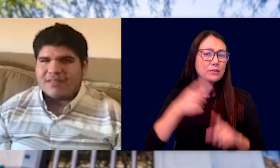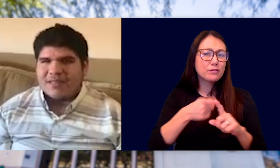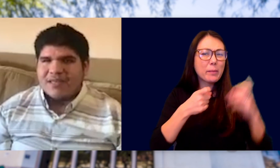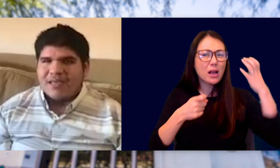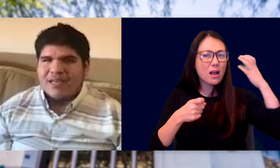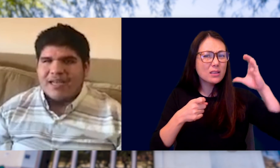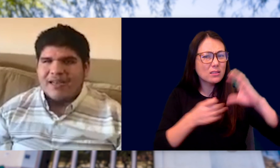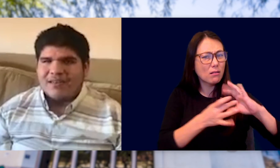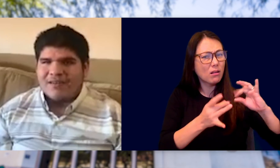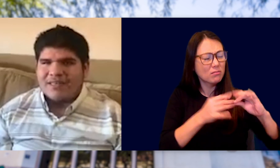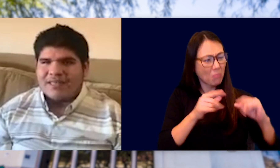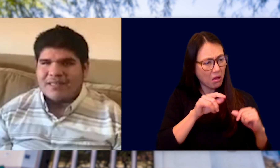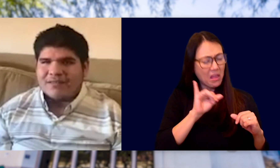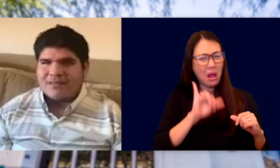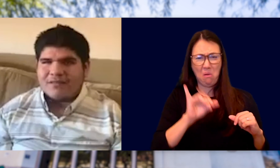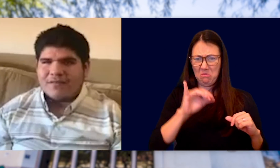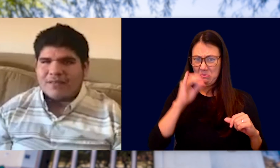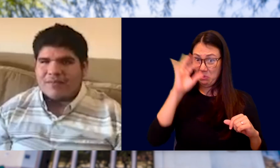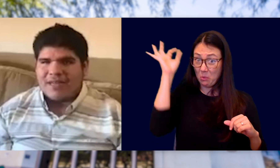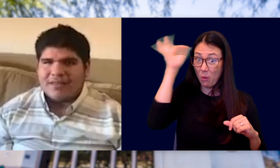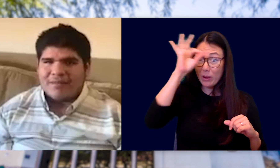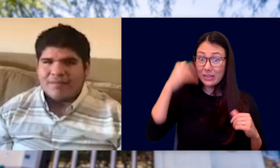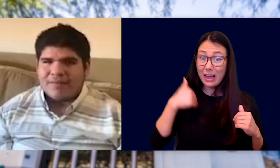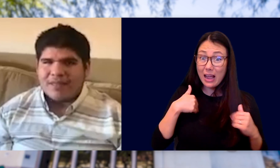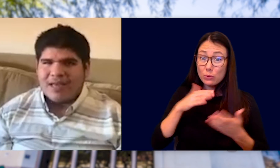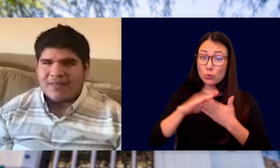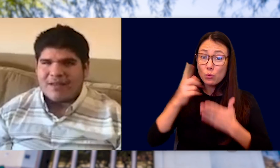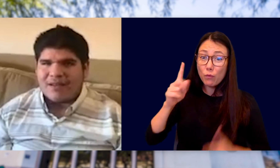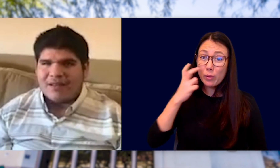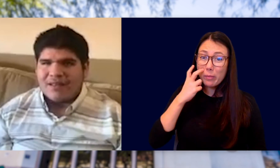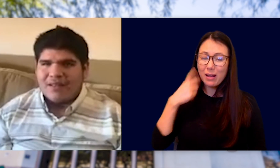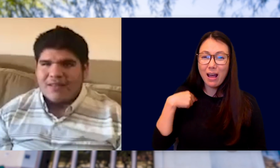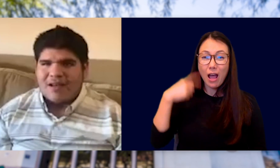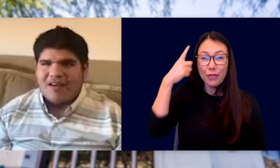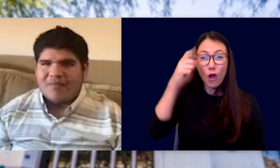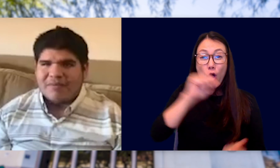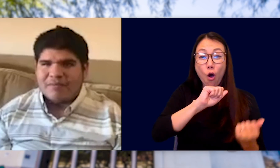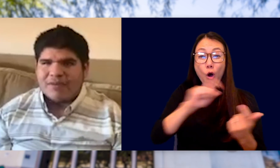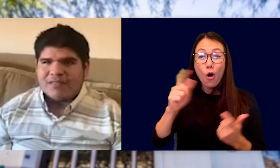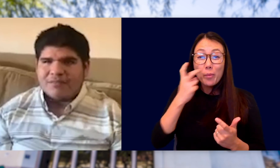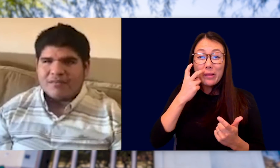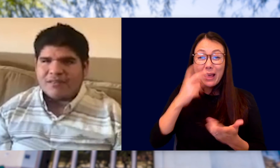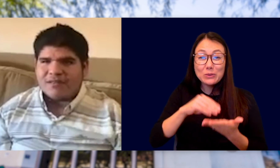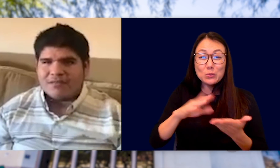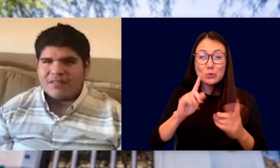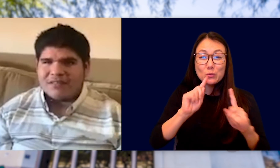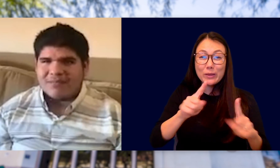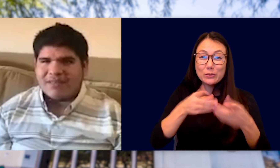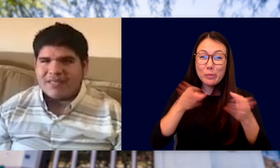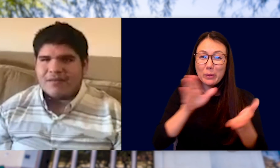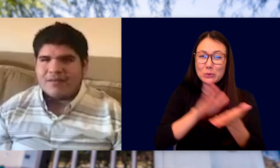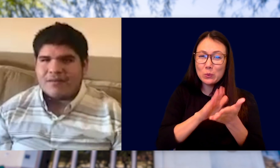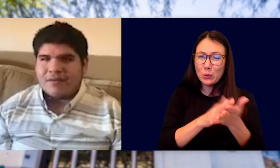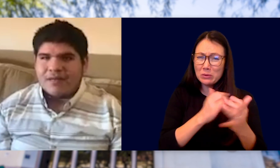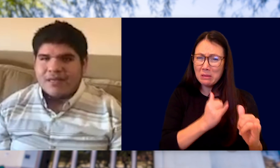AND I HAD NO IDEA THERE WAS A SCHOOL FOR THE BLIND. I THOUGHT THAT ALL BLIND PEOPLE WENT TO PUBLIC SCHOOL JUST LIKE ME.